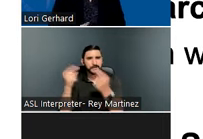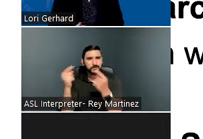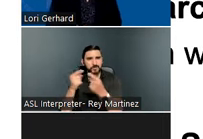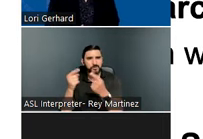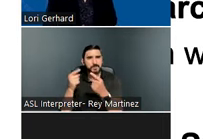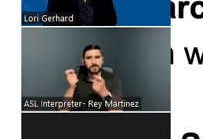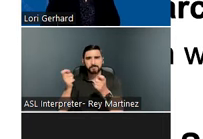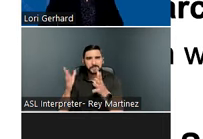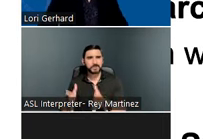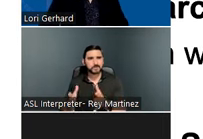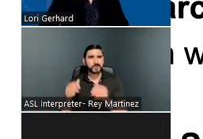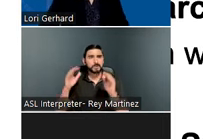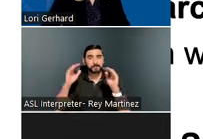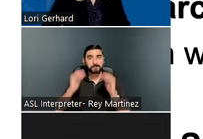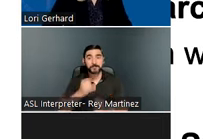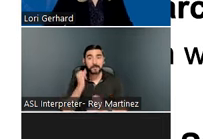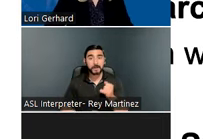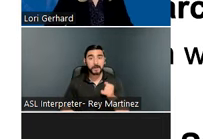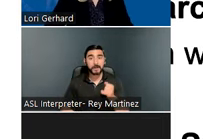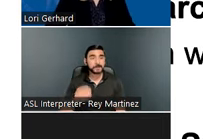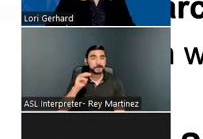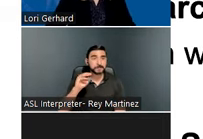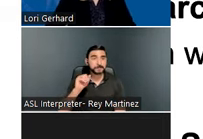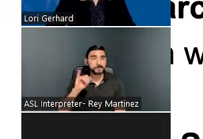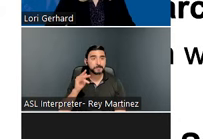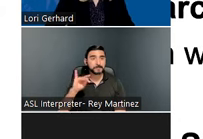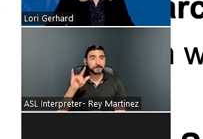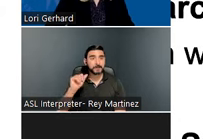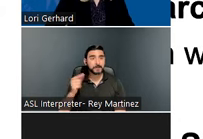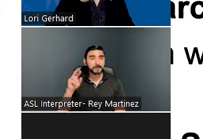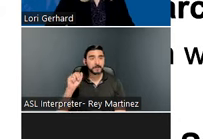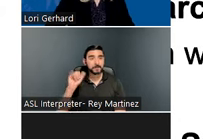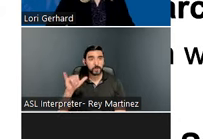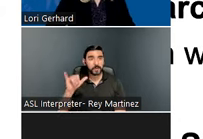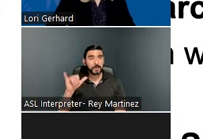who was the Vice President of Operations at the Brain Injury Alliance in Colorado.